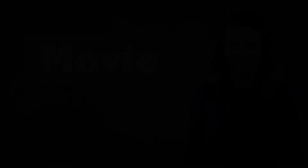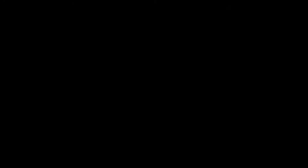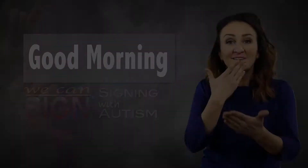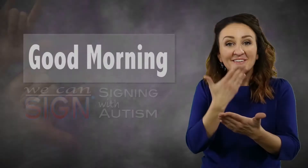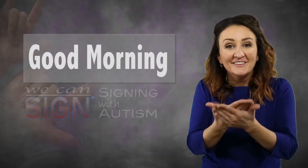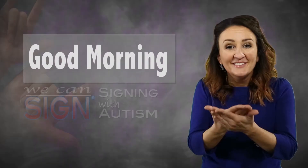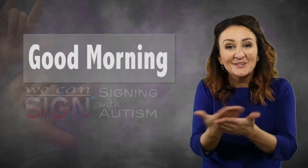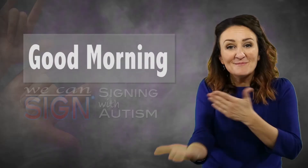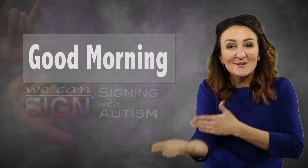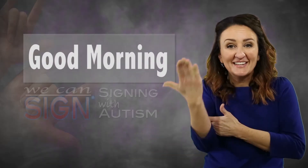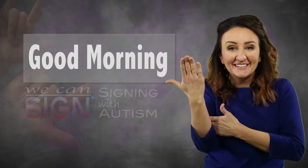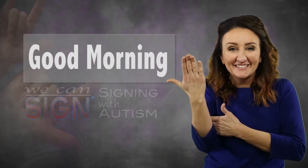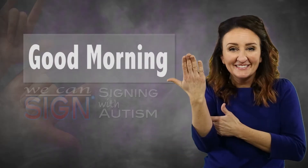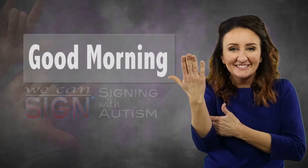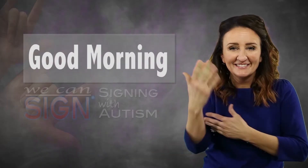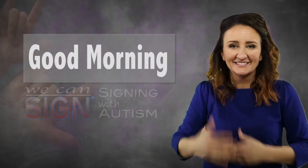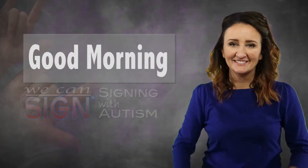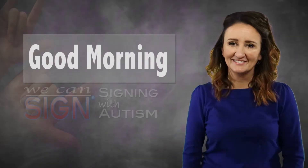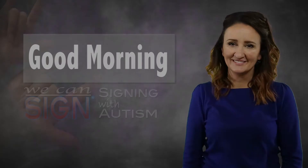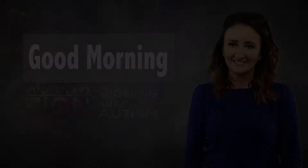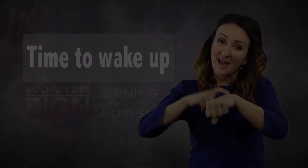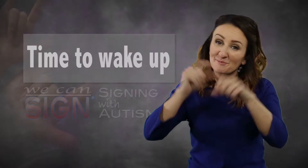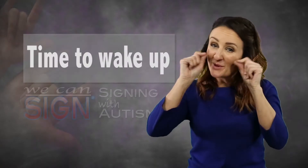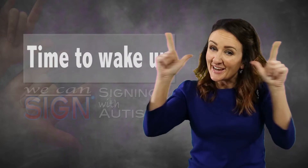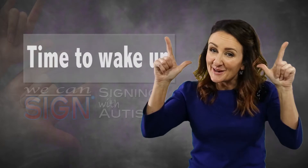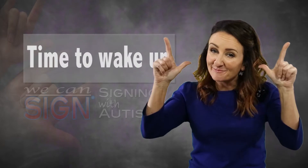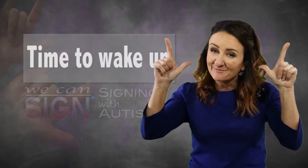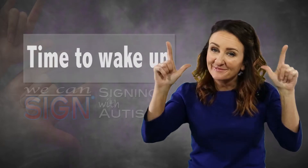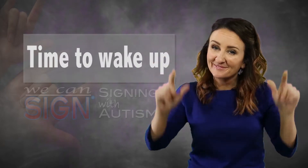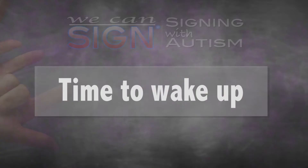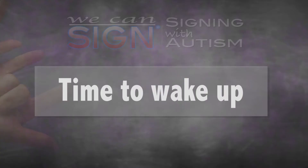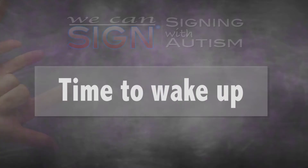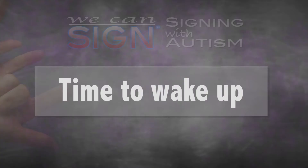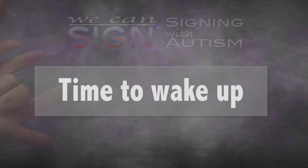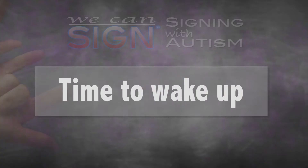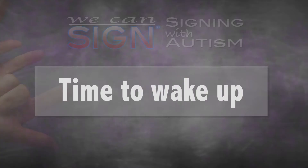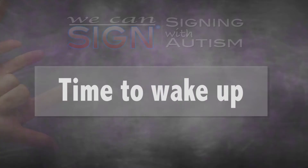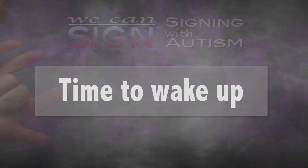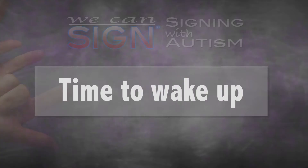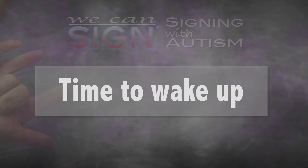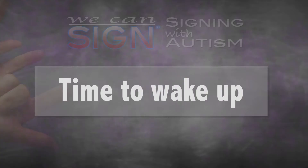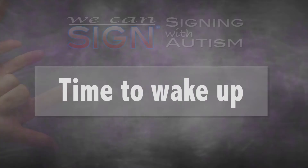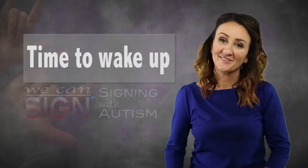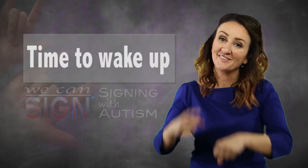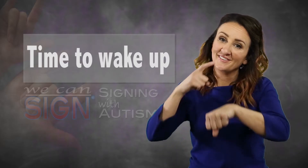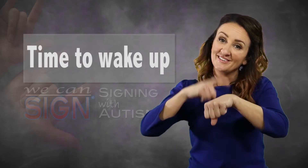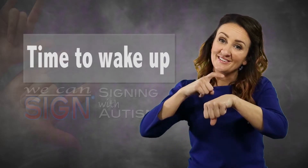known as high frequency words. She also teaches